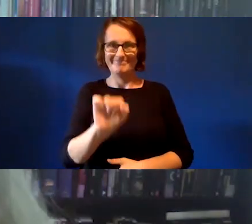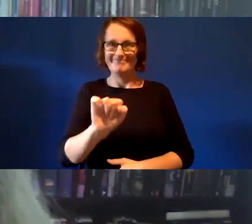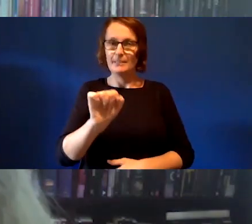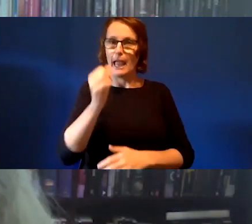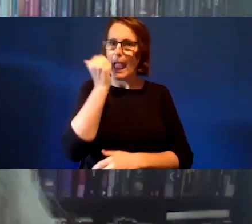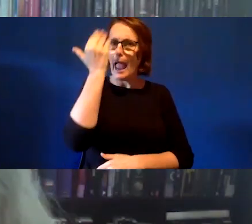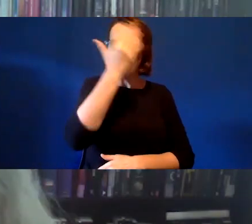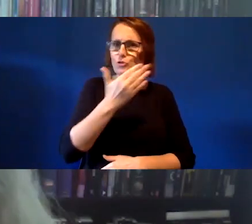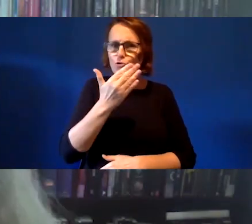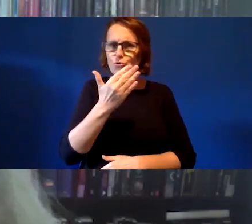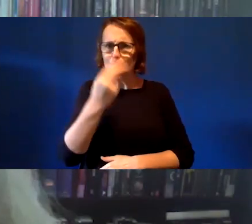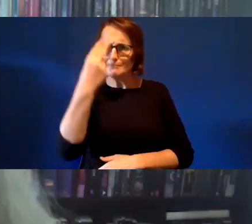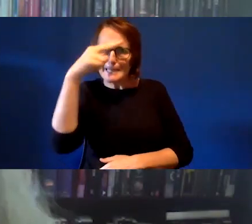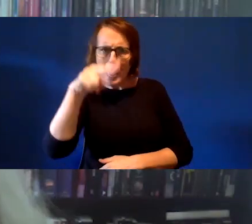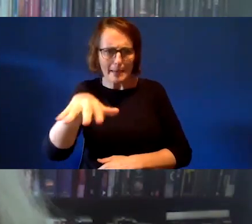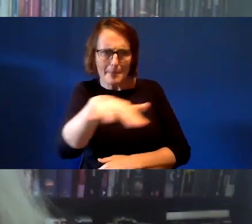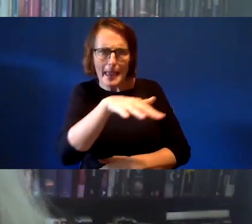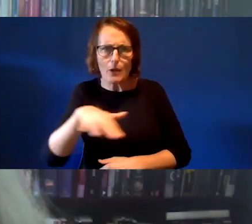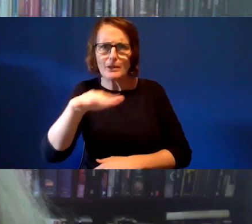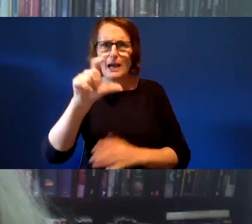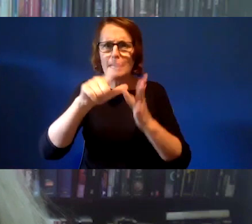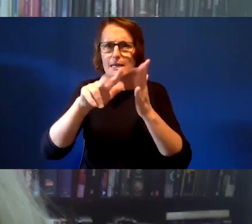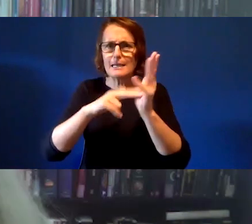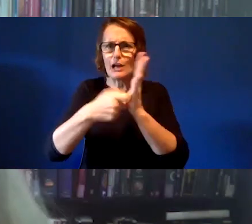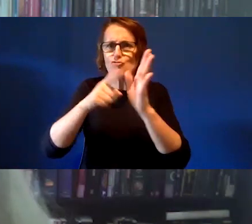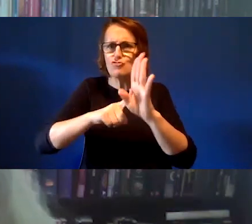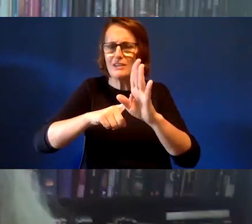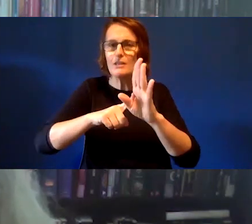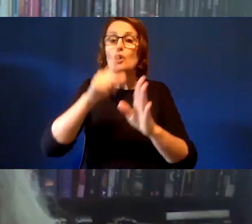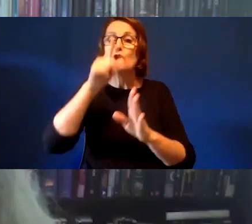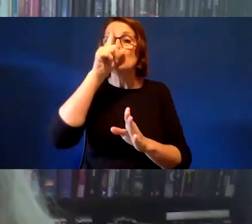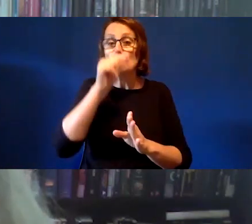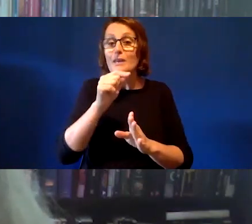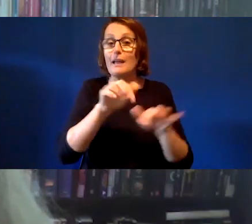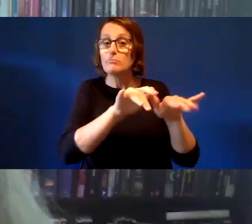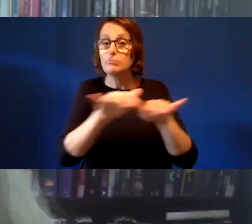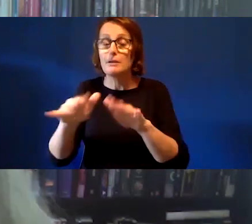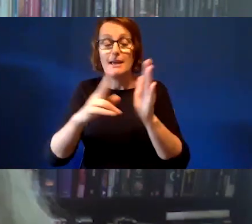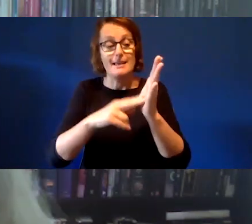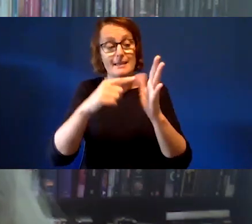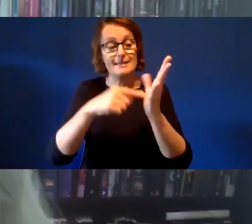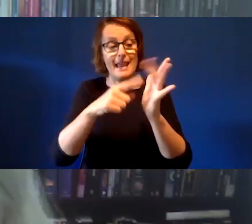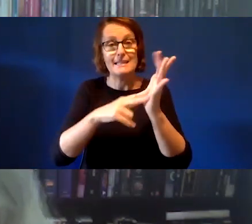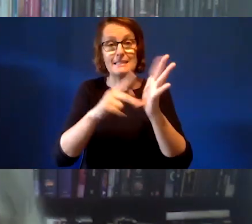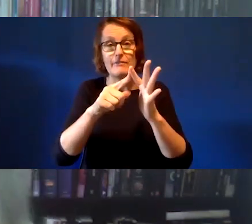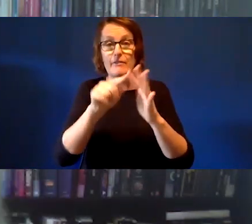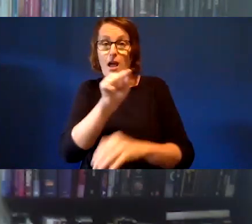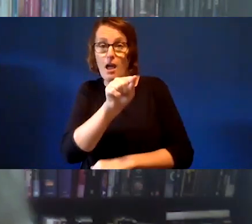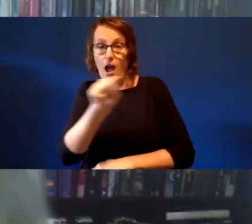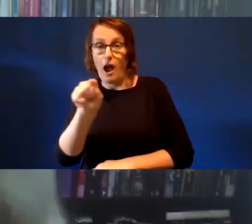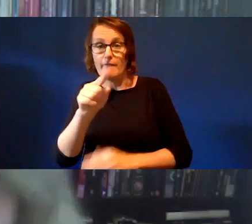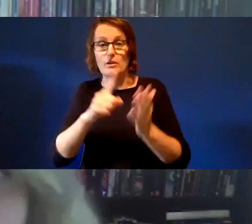can type in, "Native-land.ca", and you can search - we're not putting